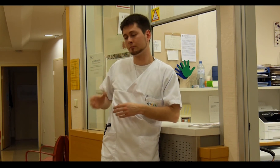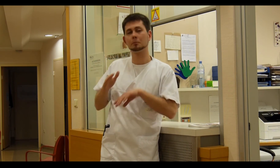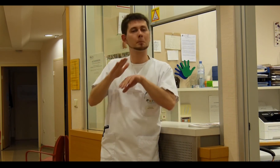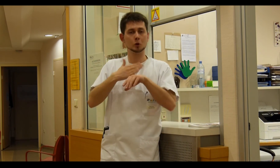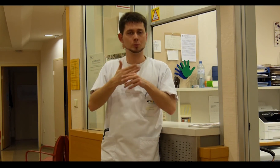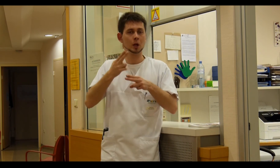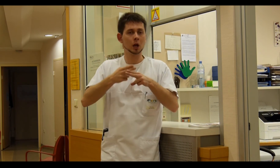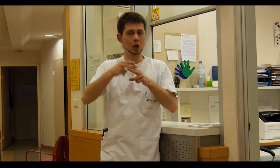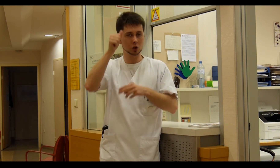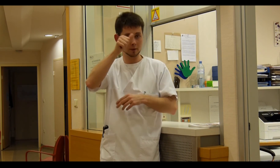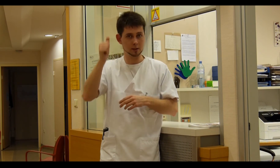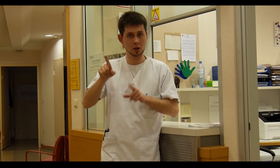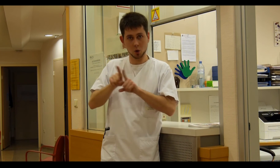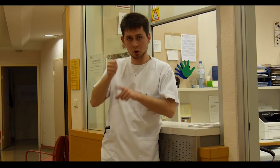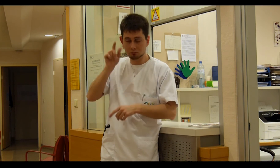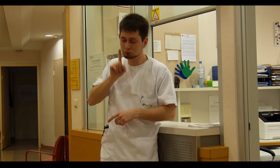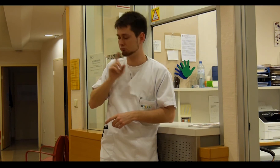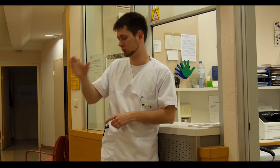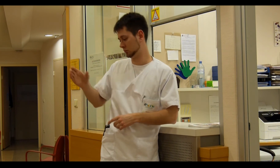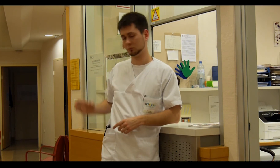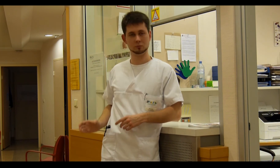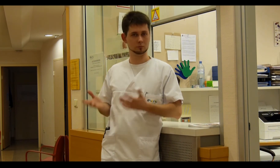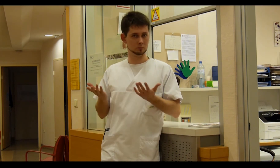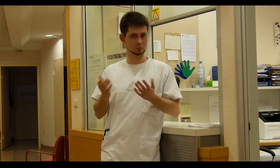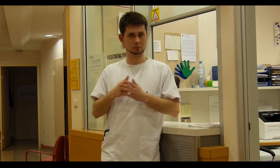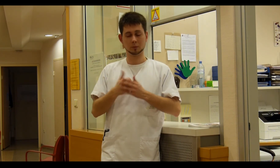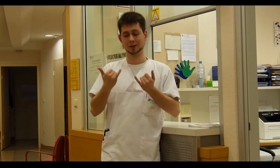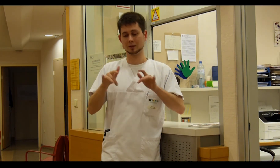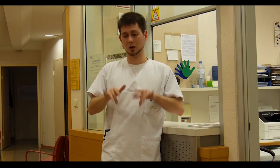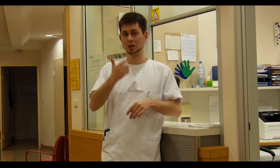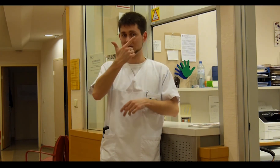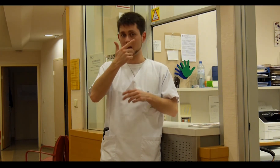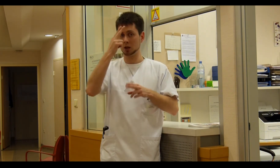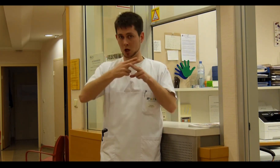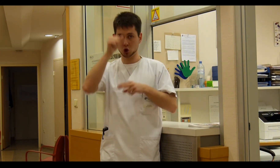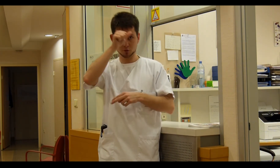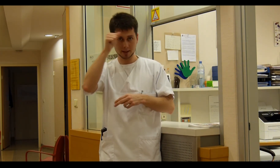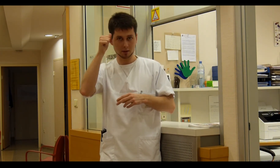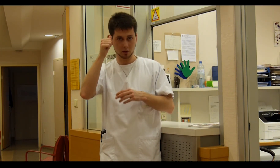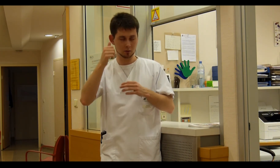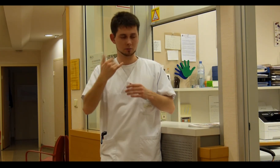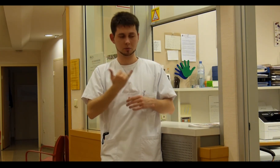... for example, another graduate nurse ... Right now there are two other (hearing) nurses working here ...